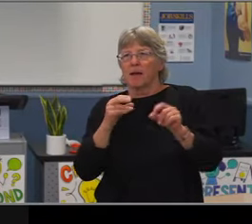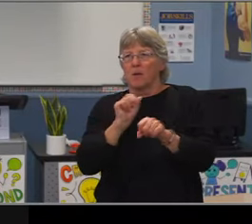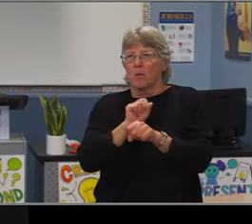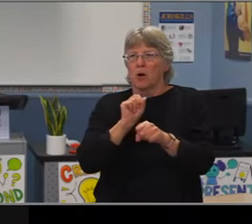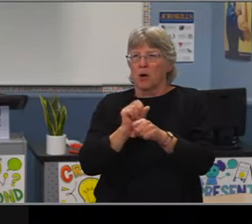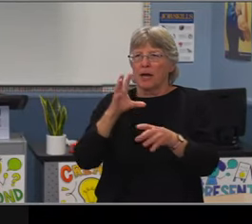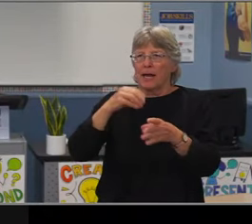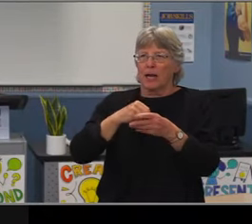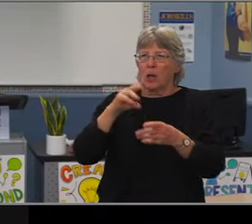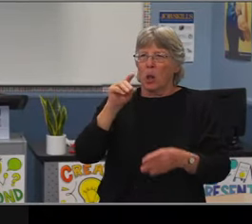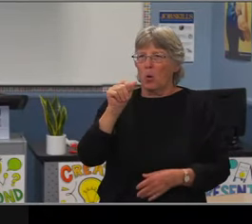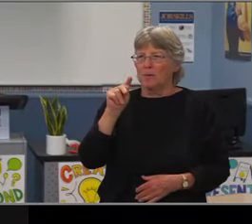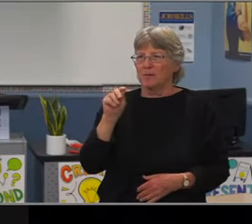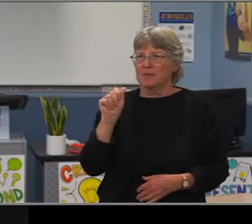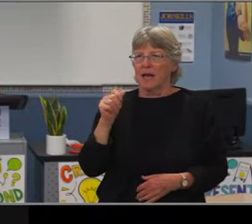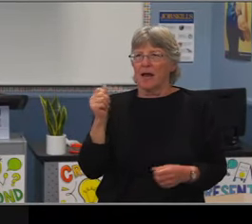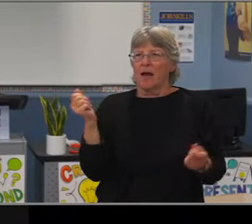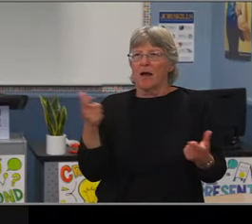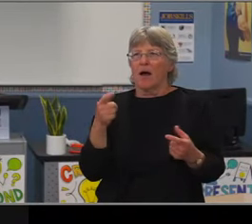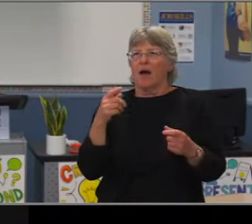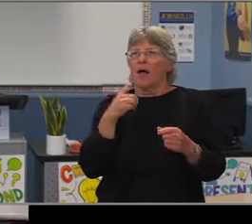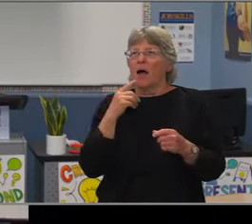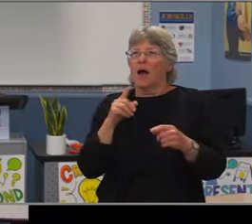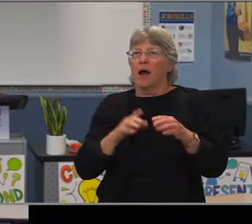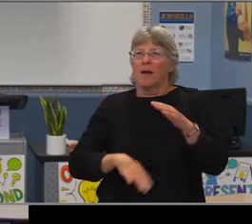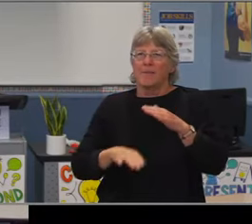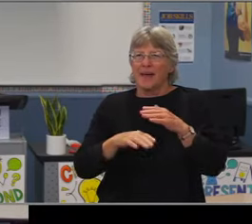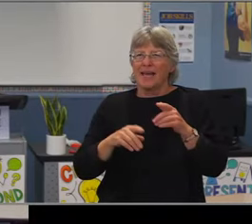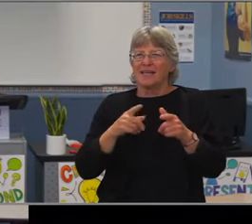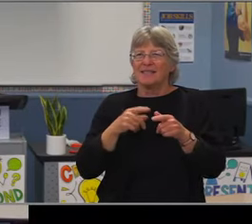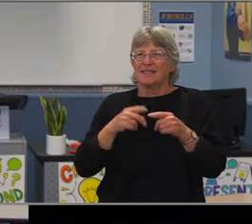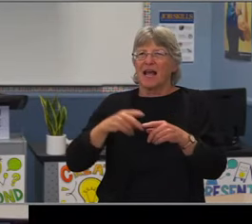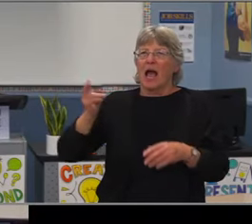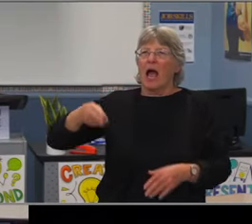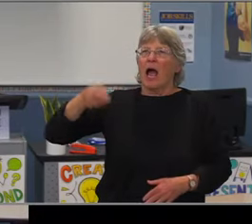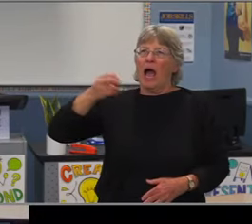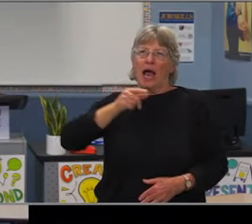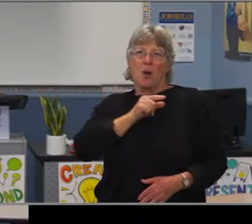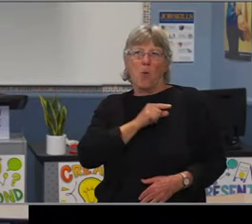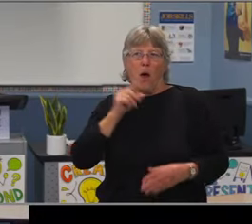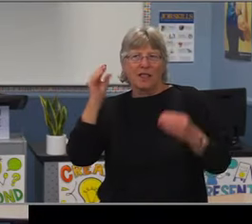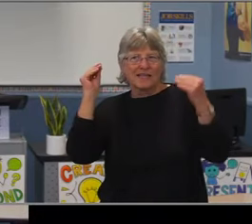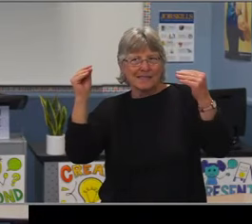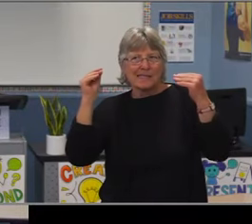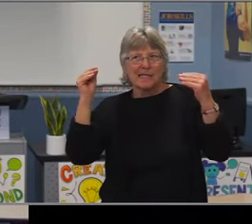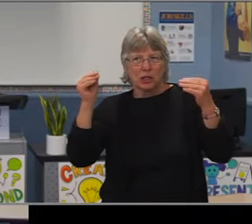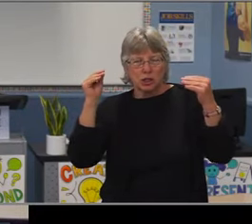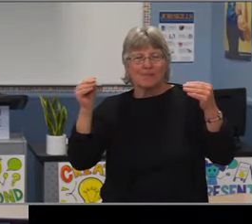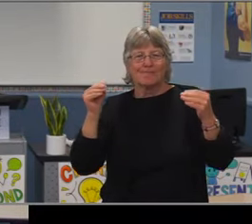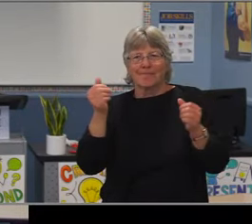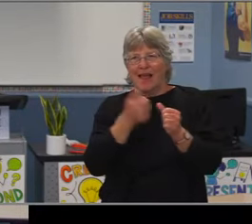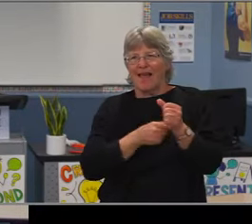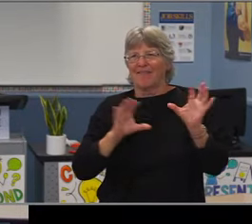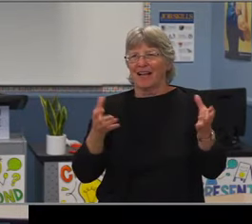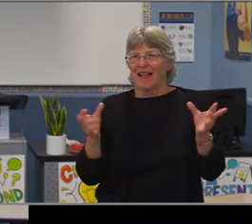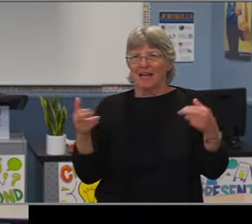First before I begin, let me just thank Ms. Rankin for her candid and thoughtful and exceptional presentation, very well done.